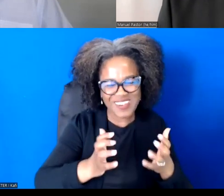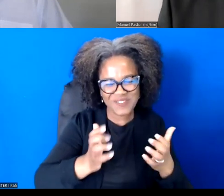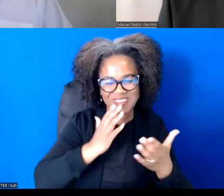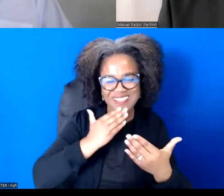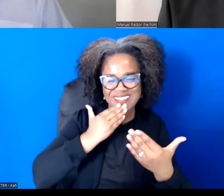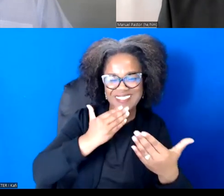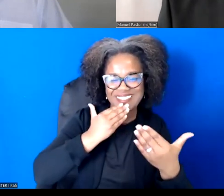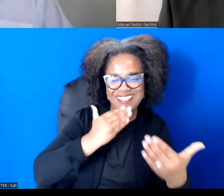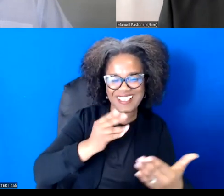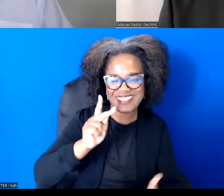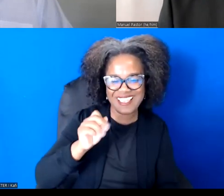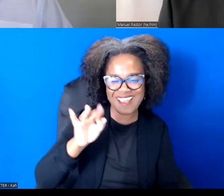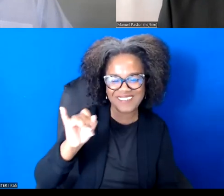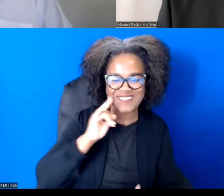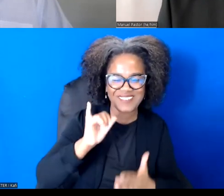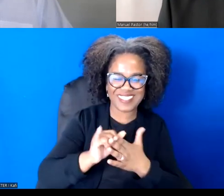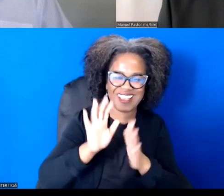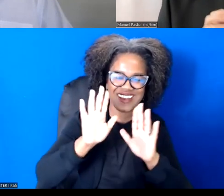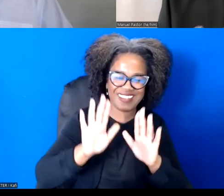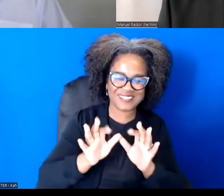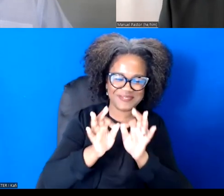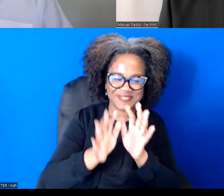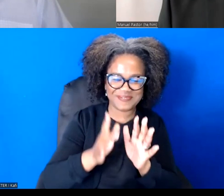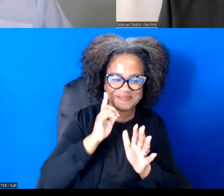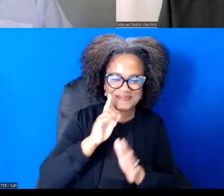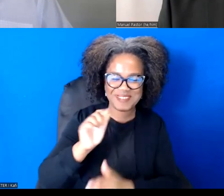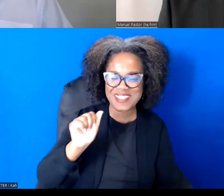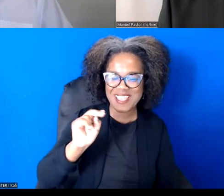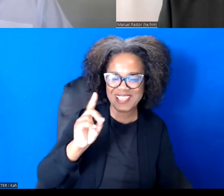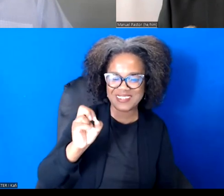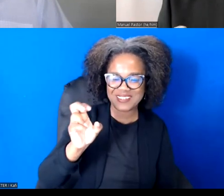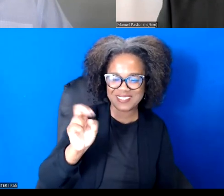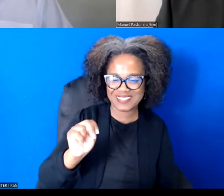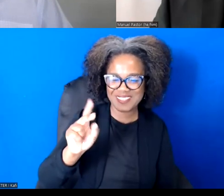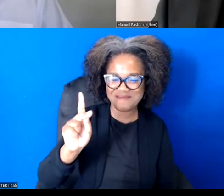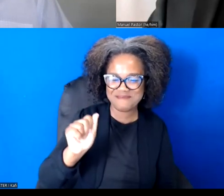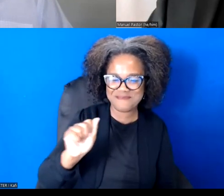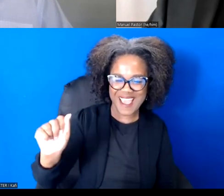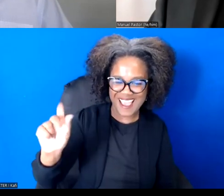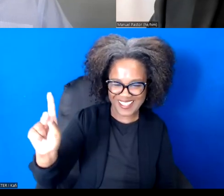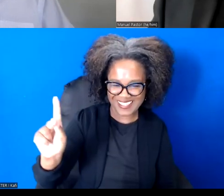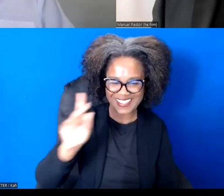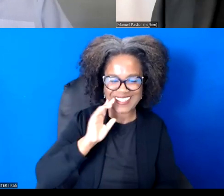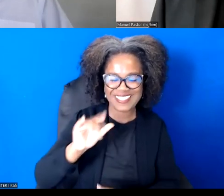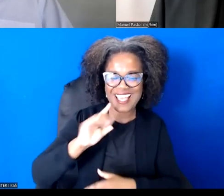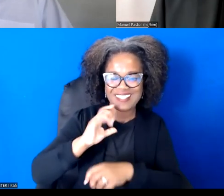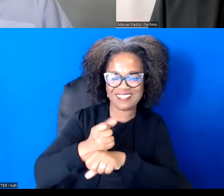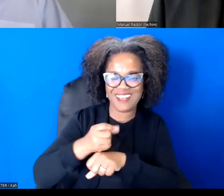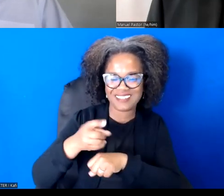Anderson.Paak's "Lockdown." I wish we had taped that we could send that day, Anderson back to realize how accessible